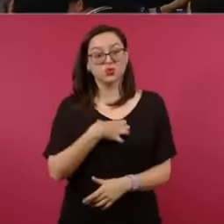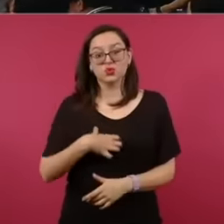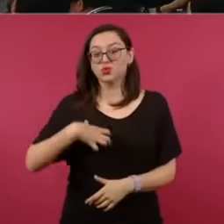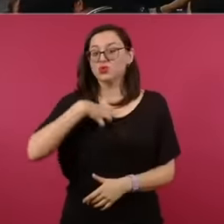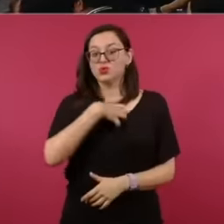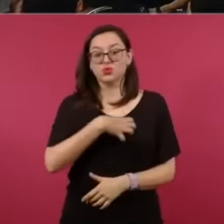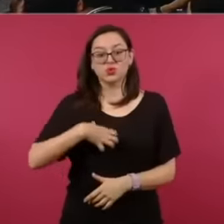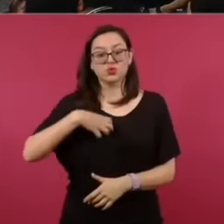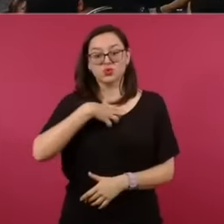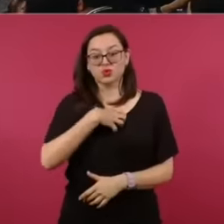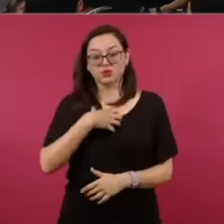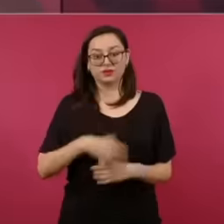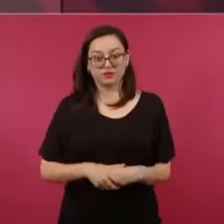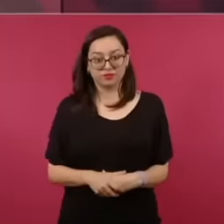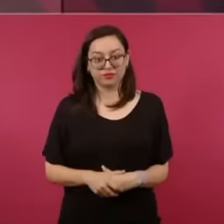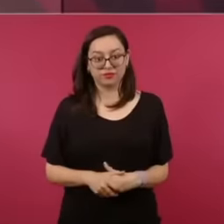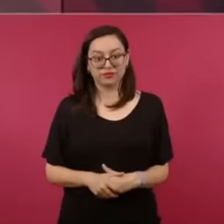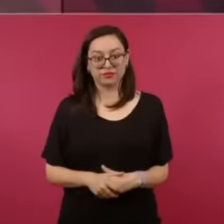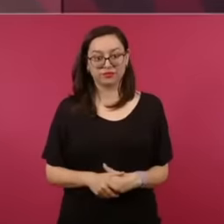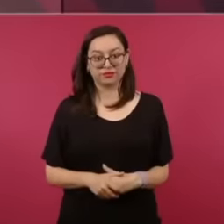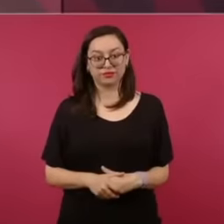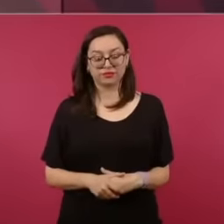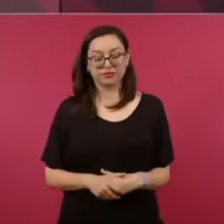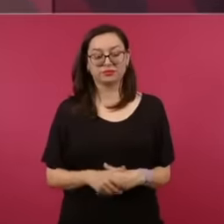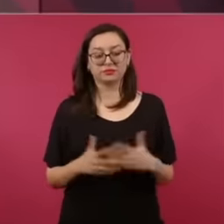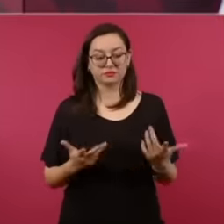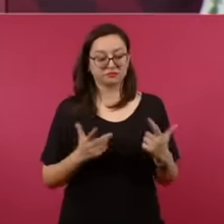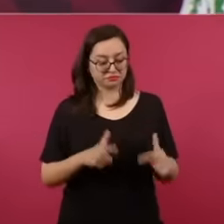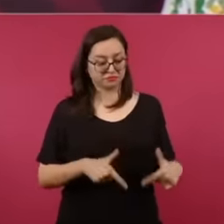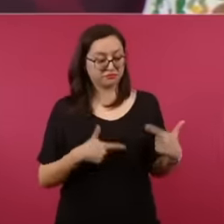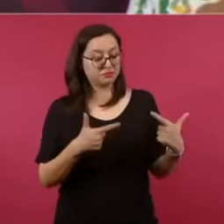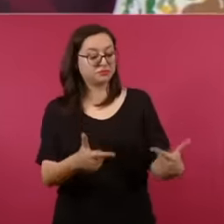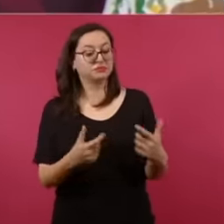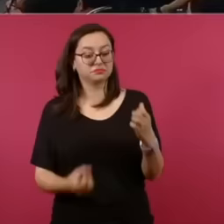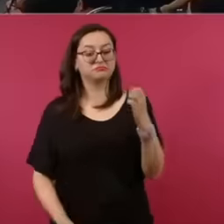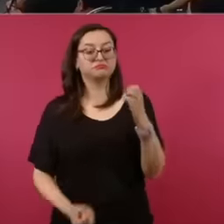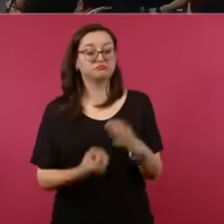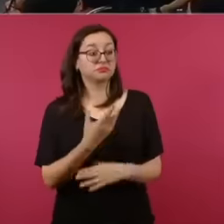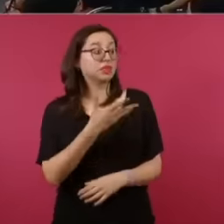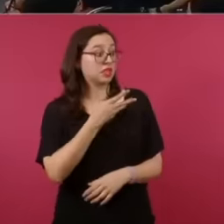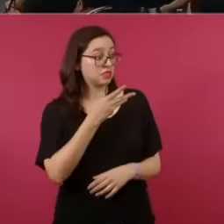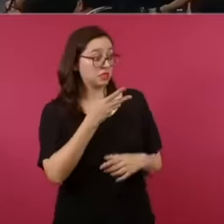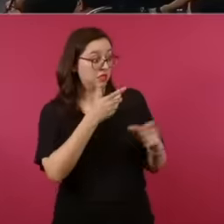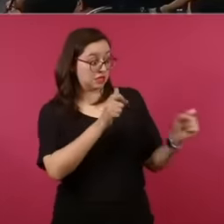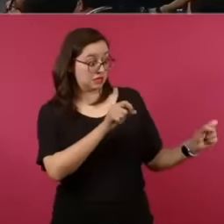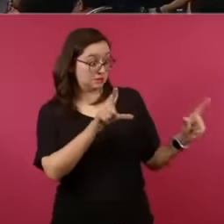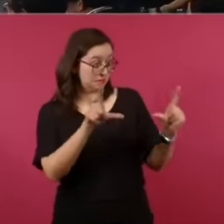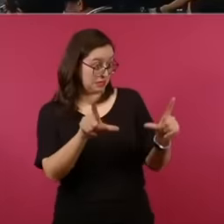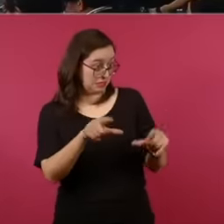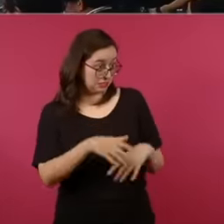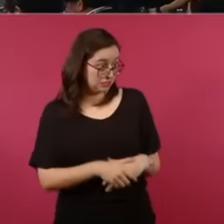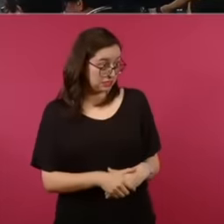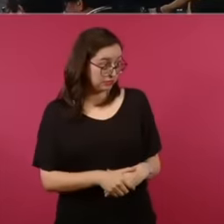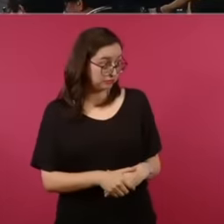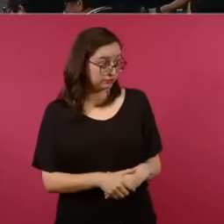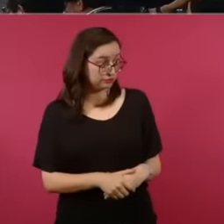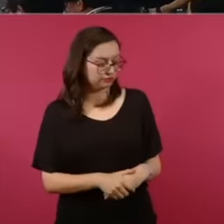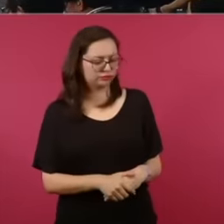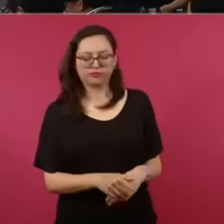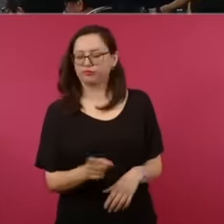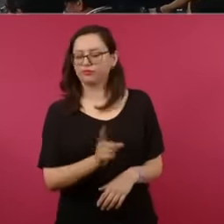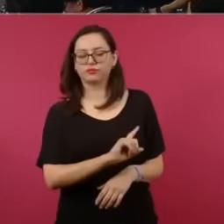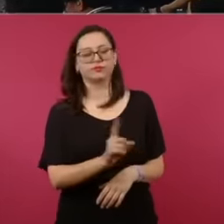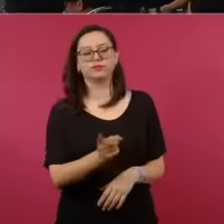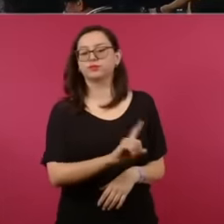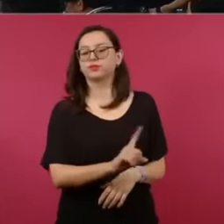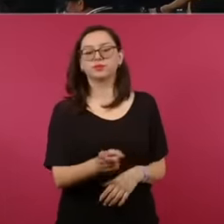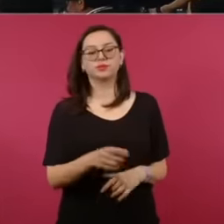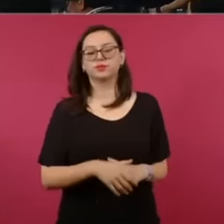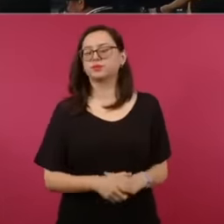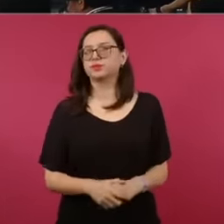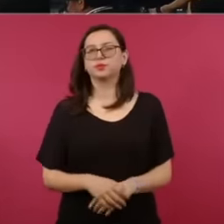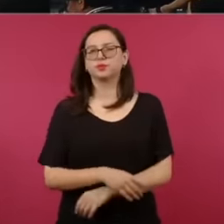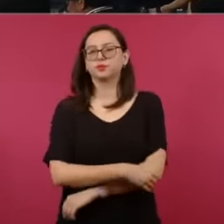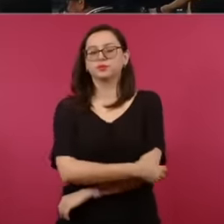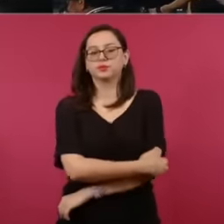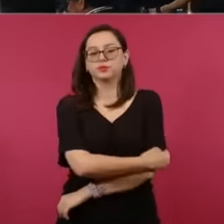because it is a new generation you do not have the page no no no no no it is like